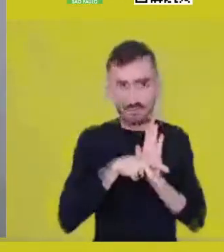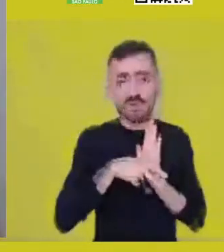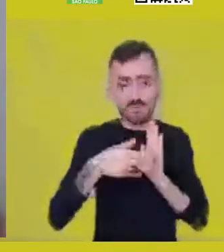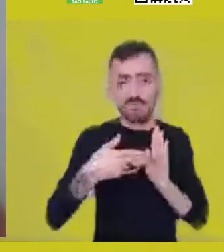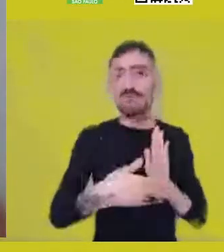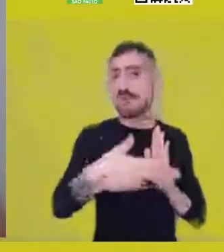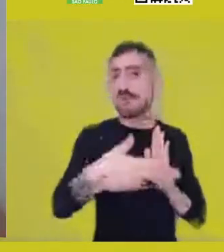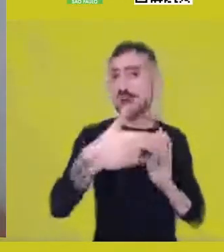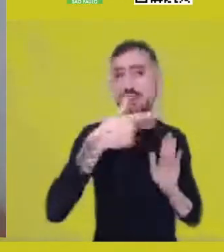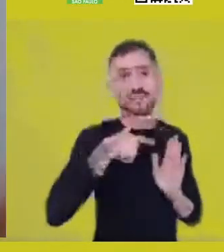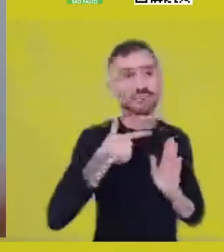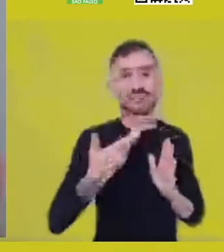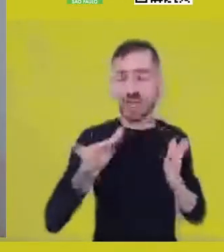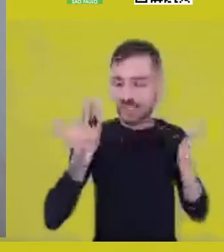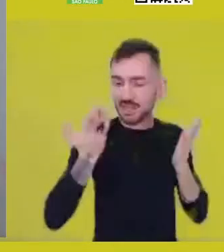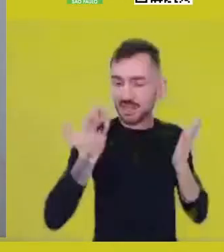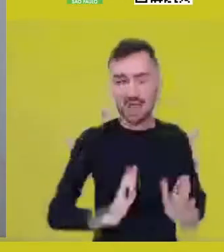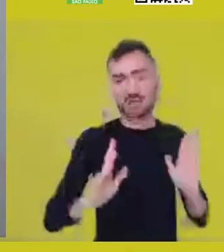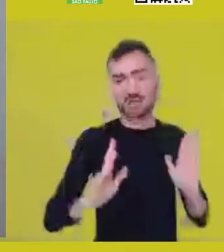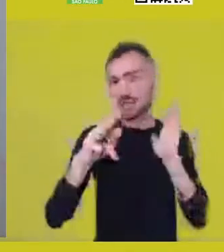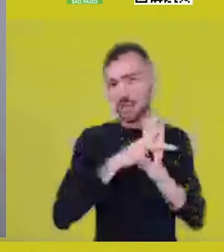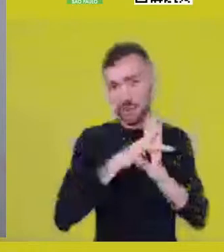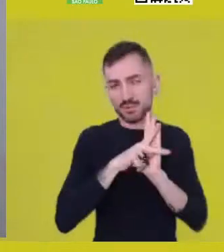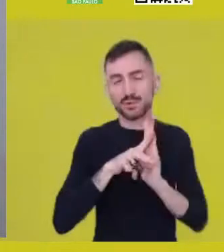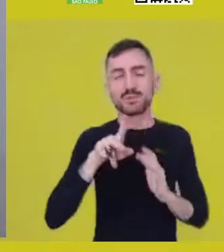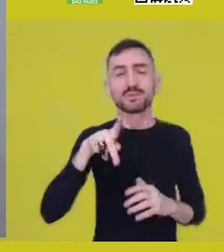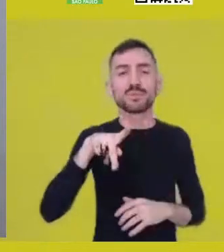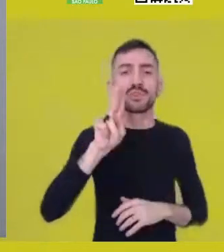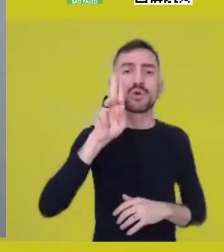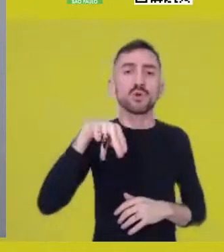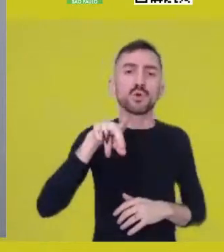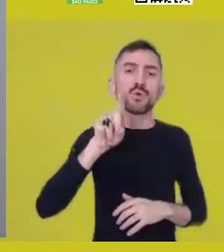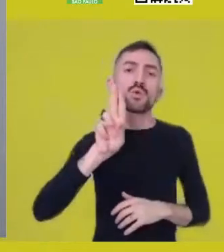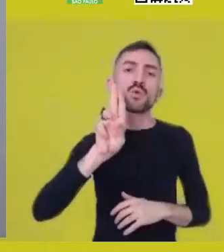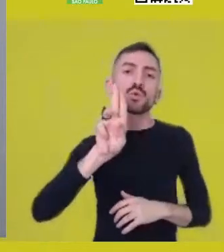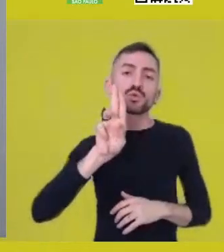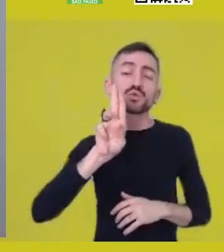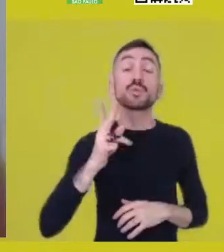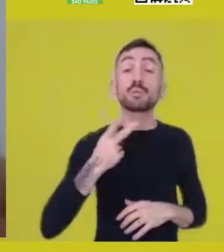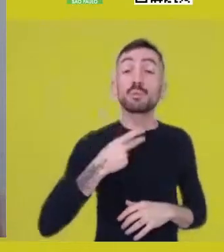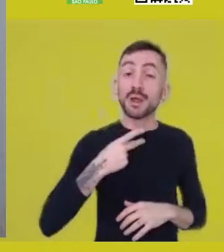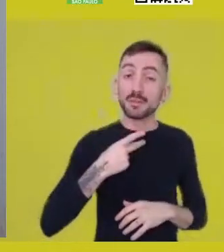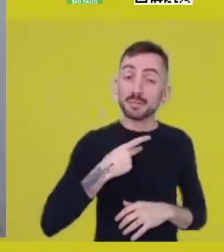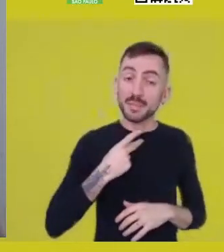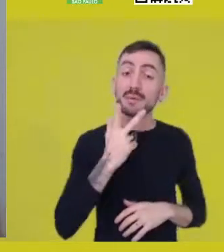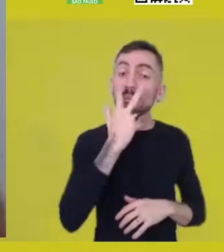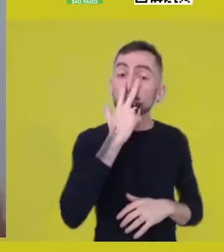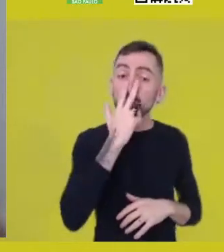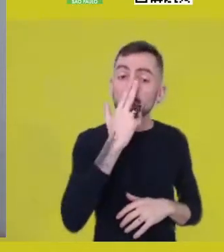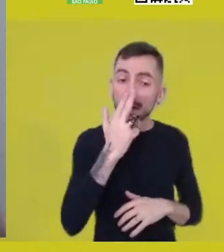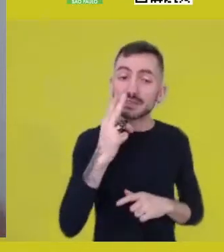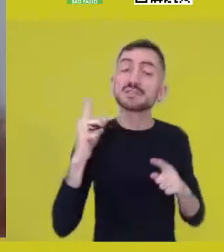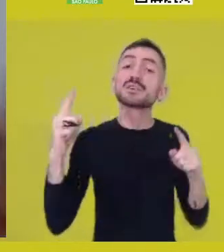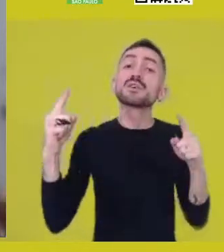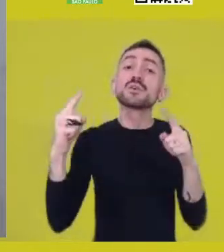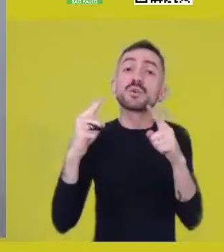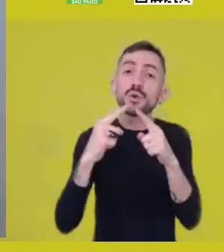this kundu, I believe, is strongly linked to a transformative perspective